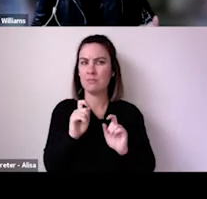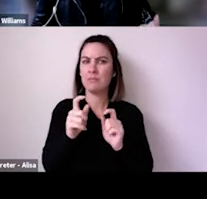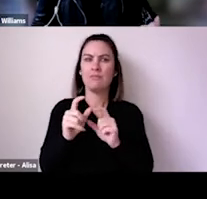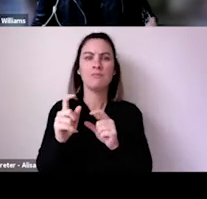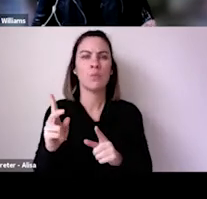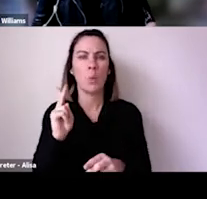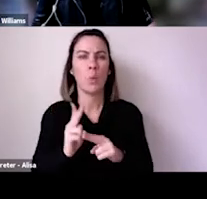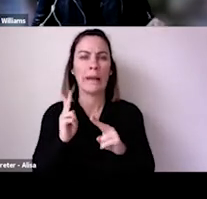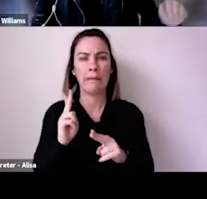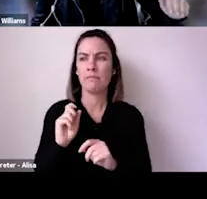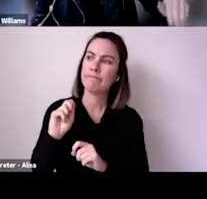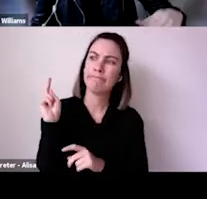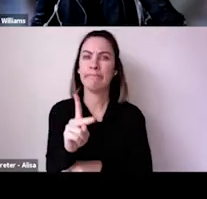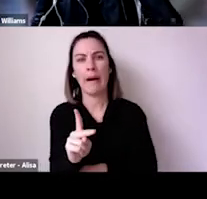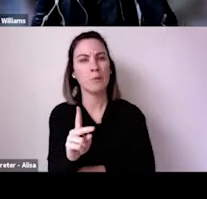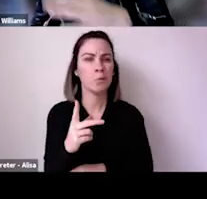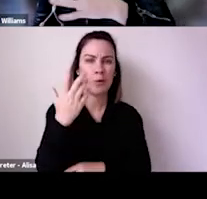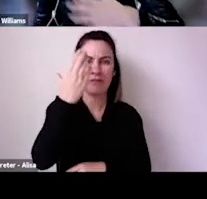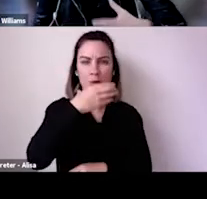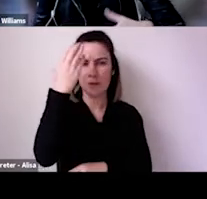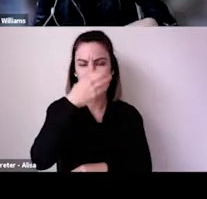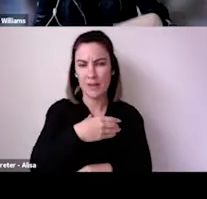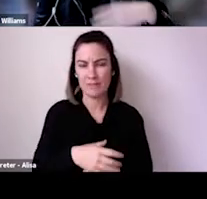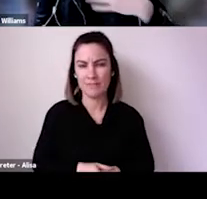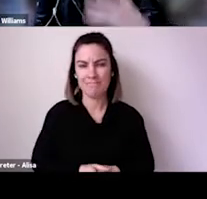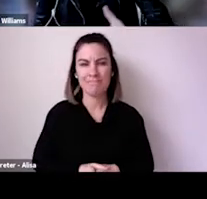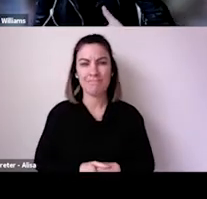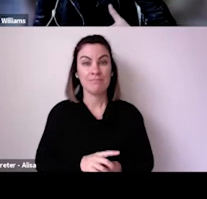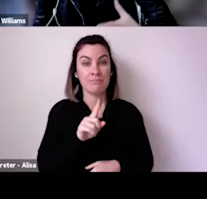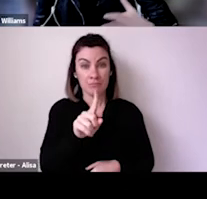Because the situations are so different in both countries, it will be interesting to